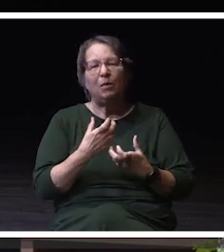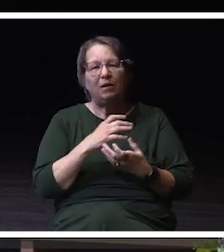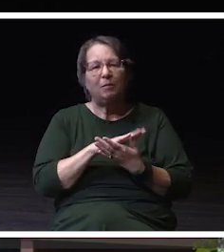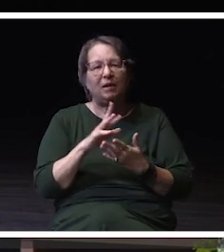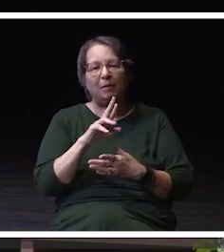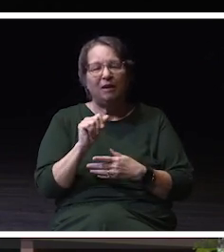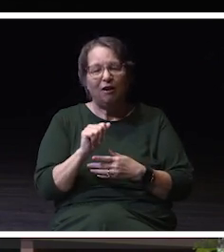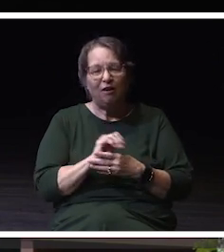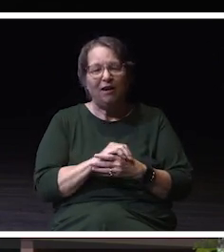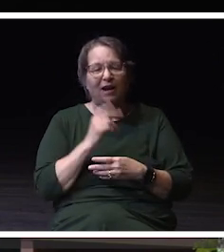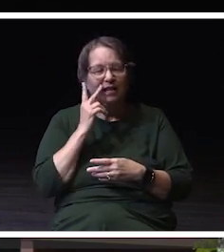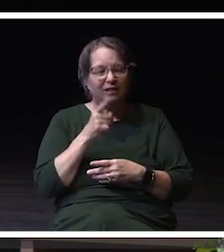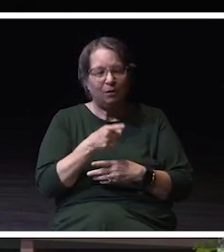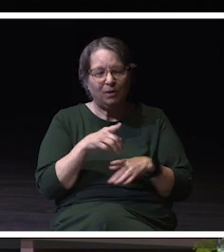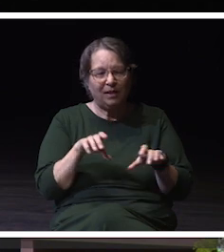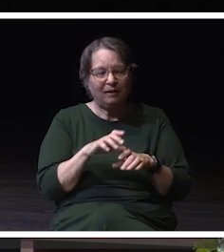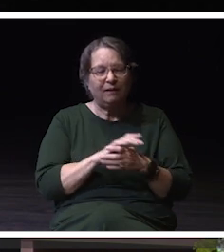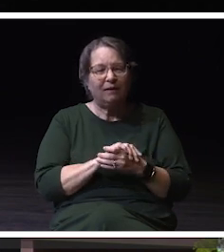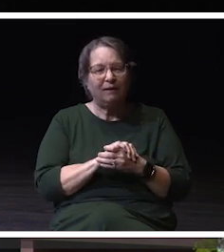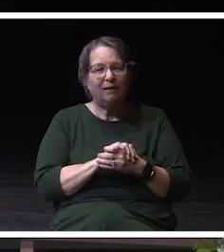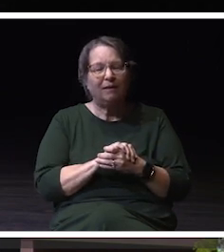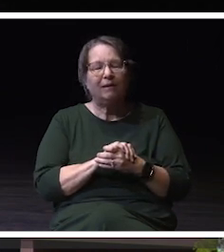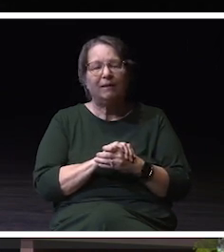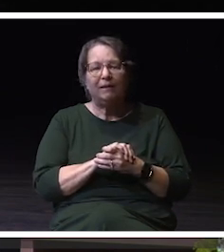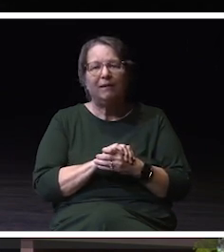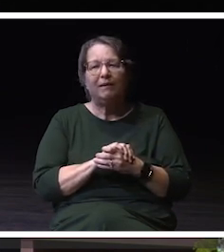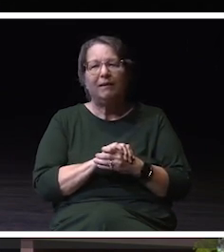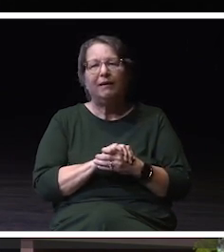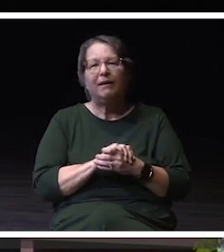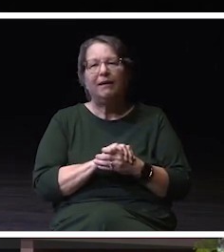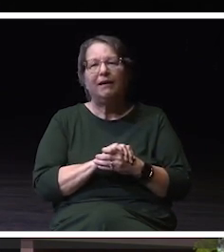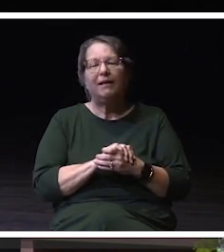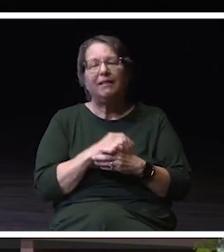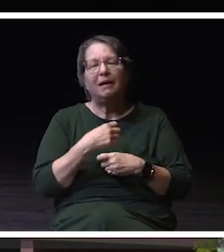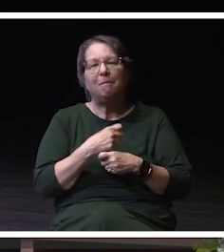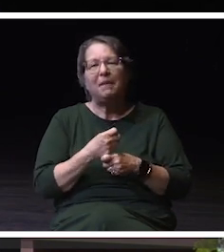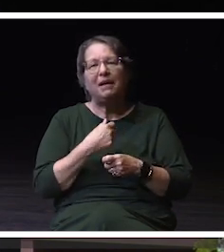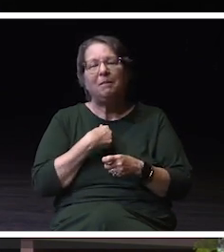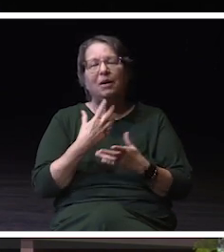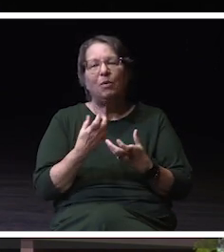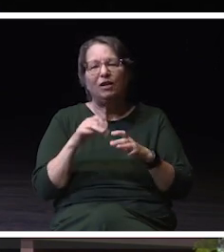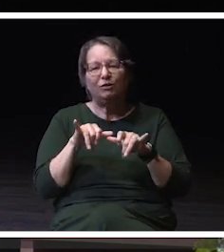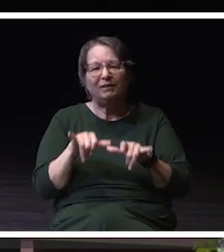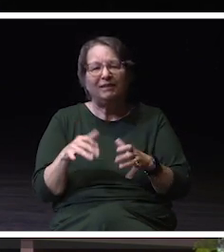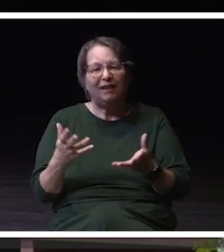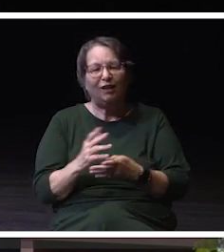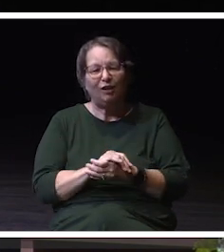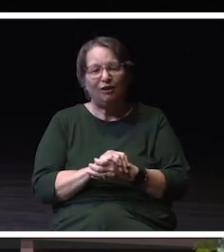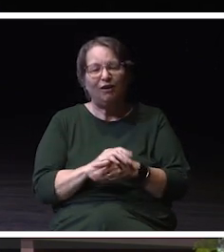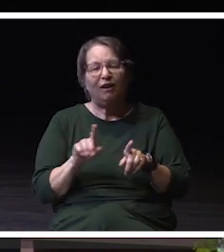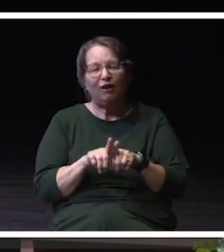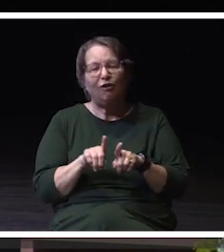and that ultimately led to me wanting to stay here, as well as the affordability. As a first generation student.